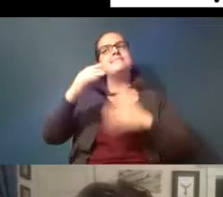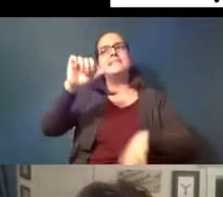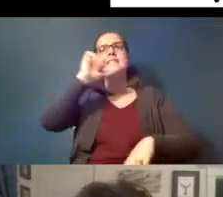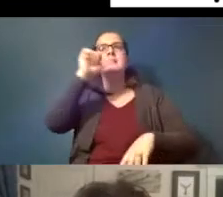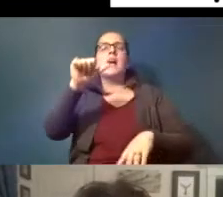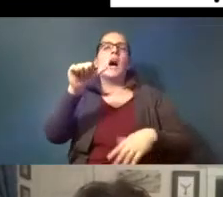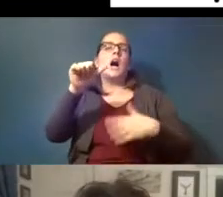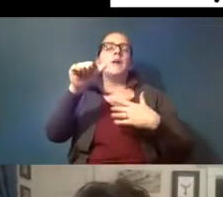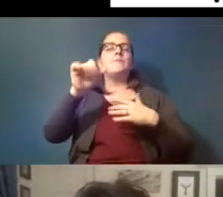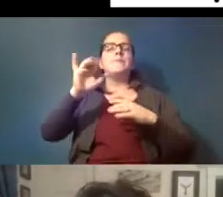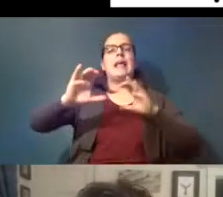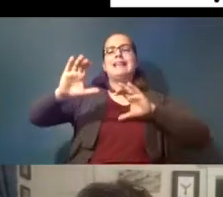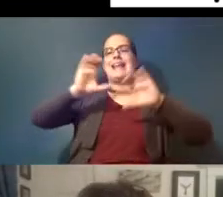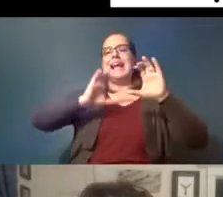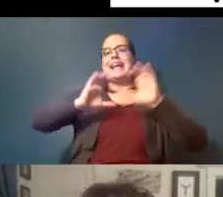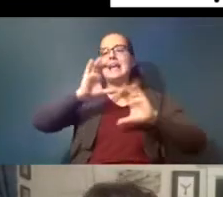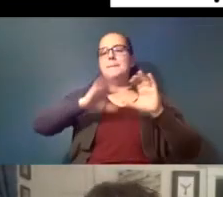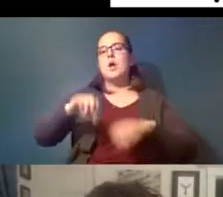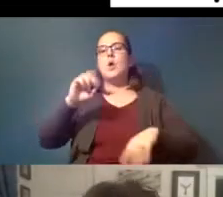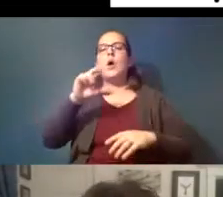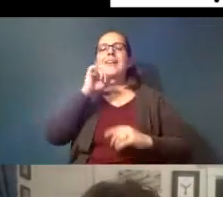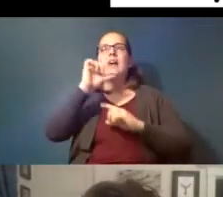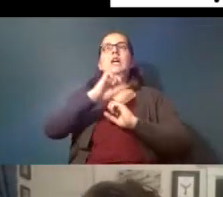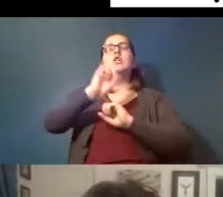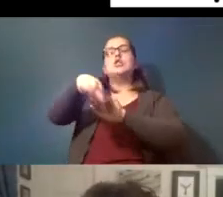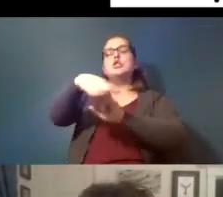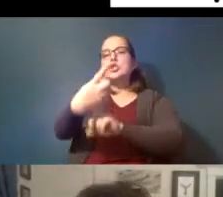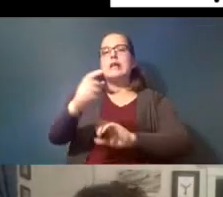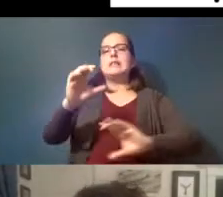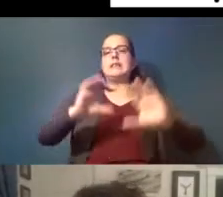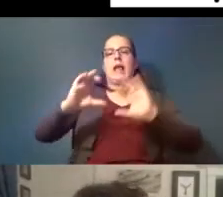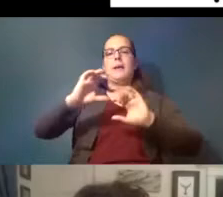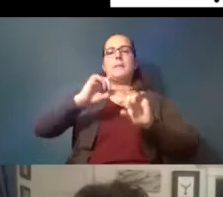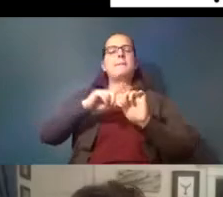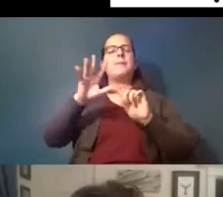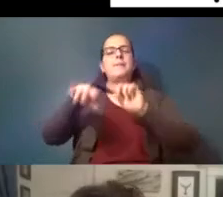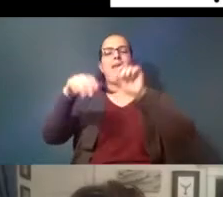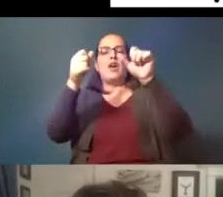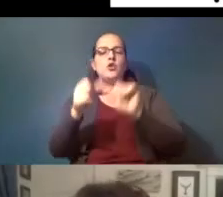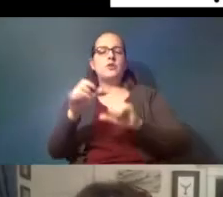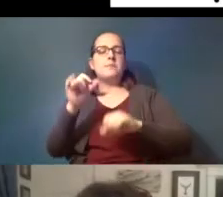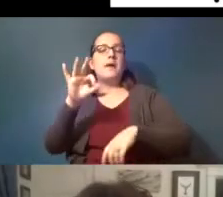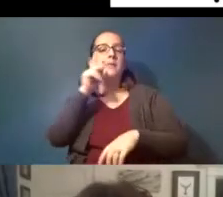the chemical where it's not just the chemical but that the shape of the plastic and the size